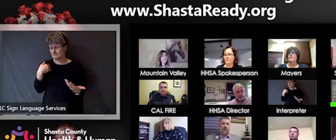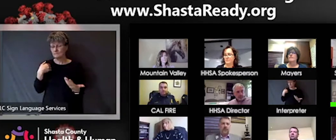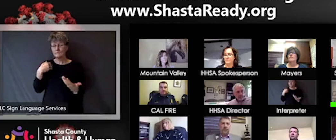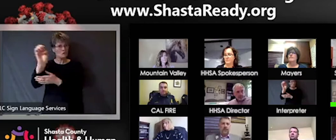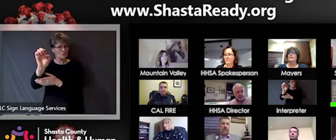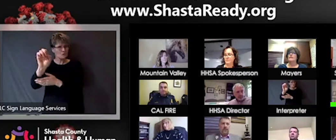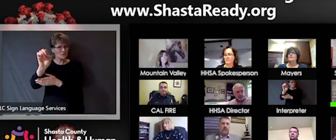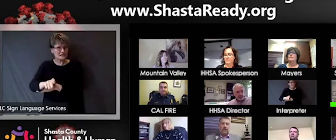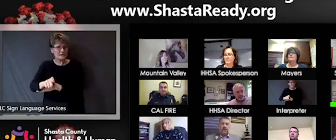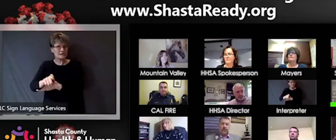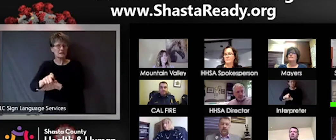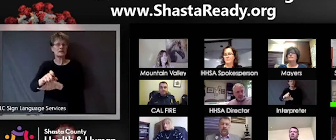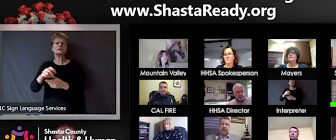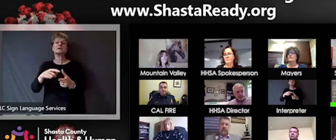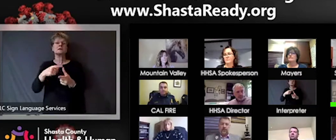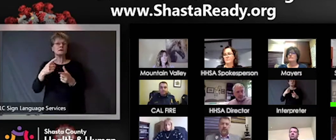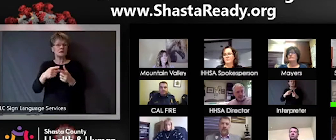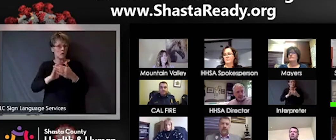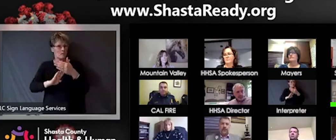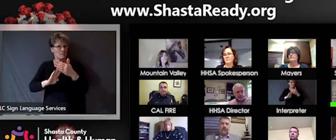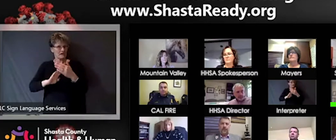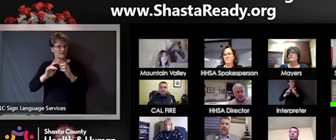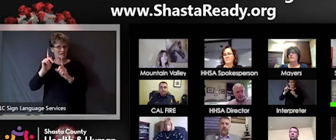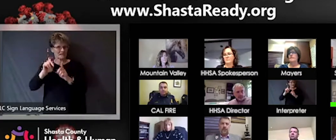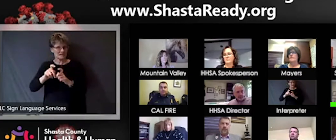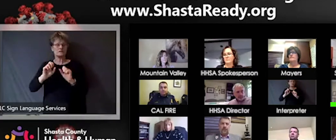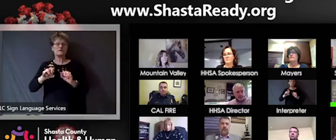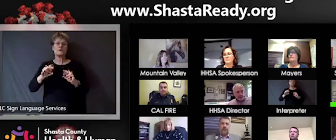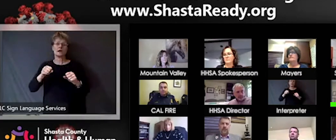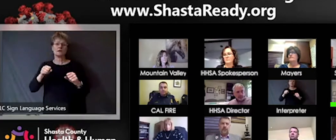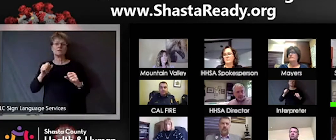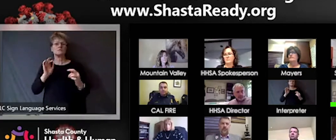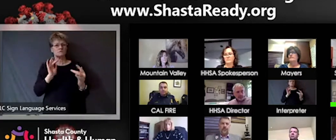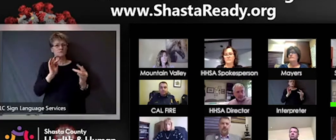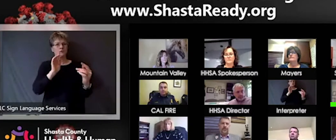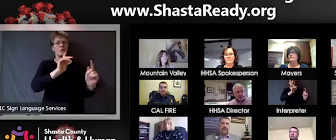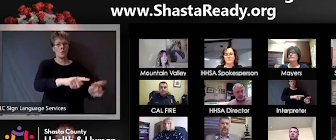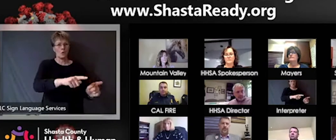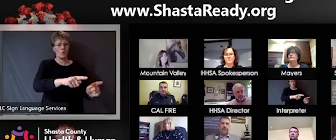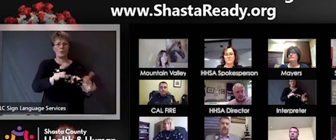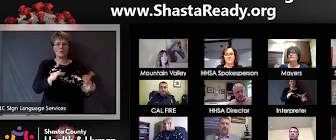extra care all the time, social distancing, washing hands.